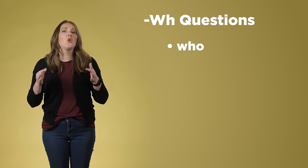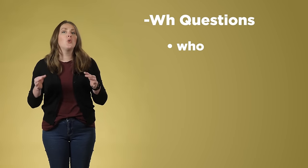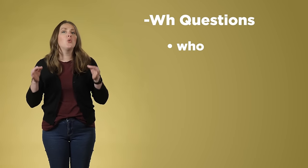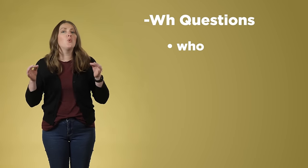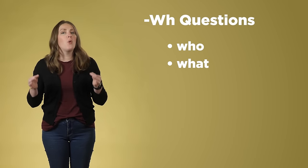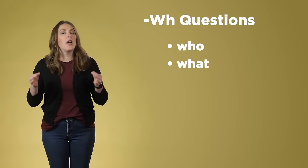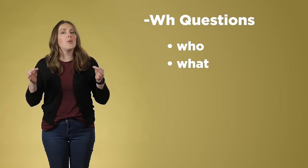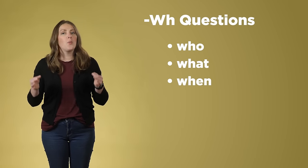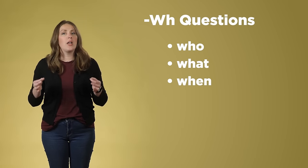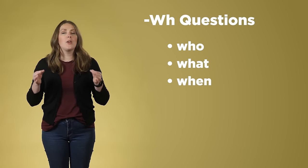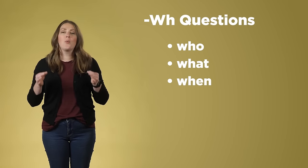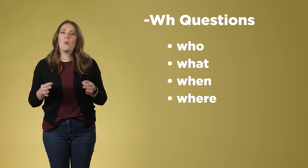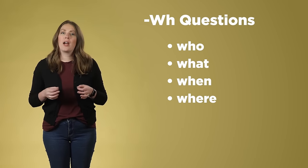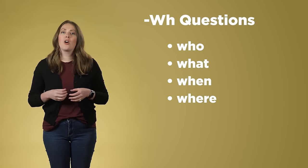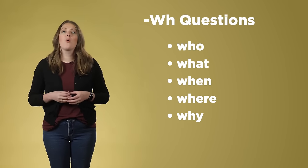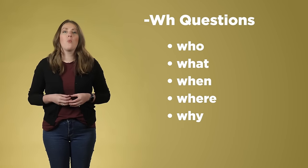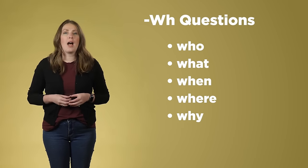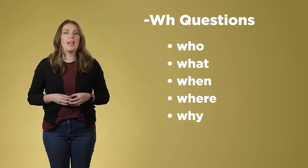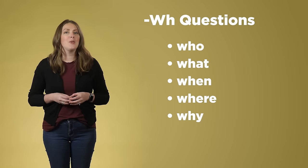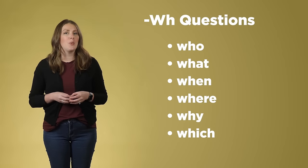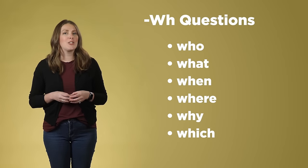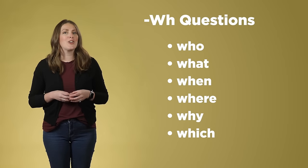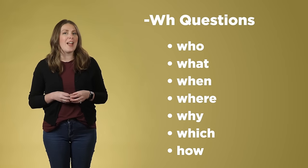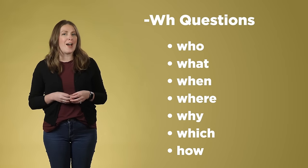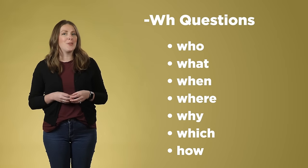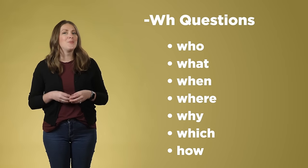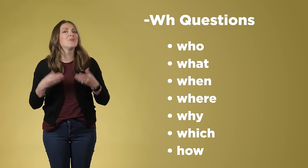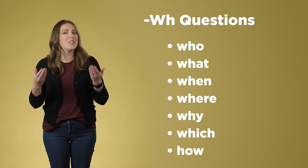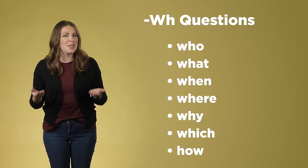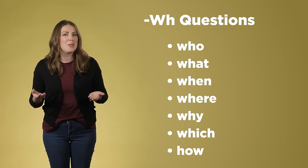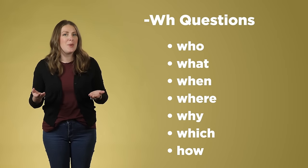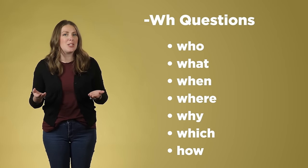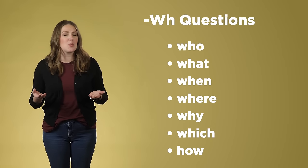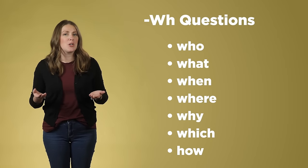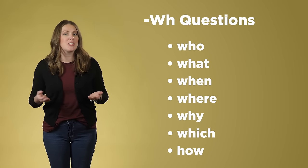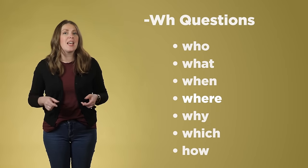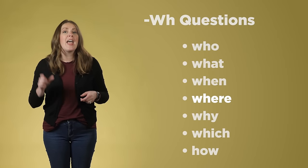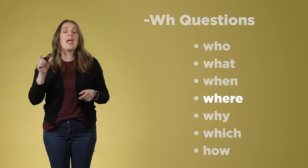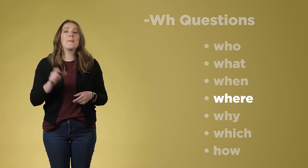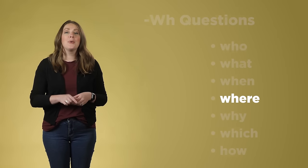and again you'll see that here in just a few minutes. ASL also uses rhetorical